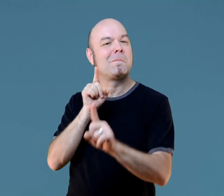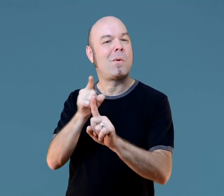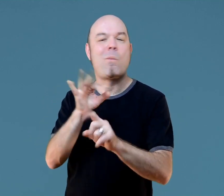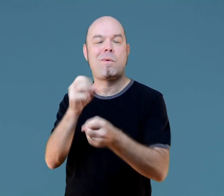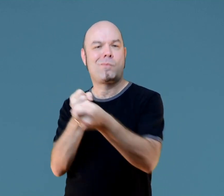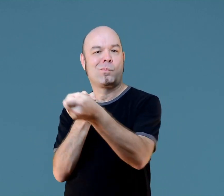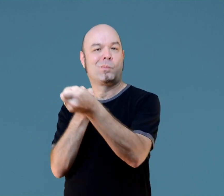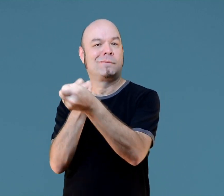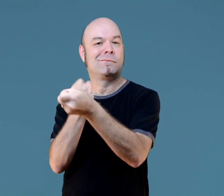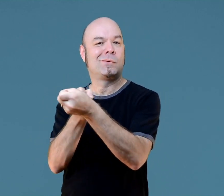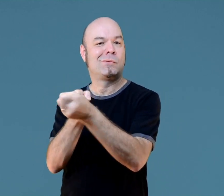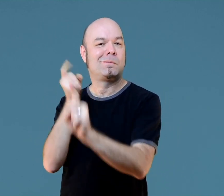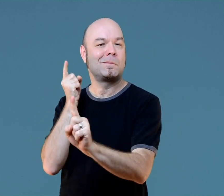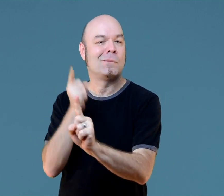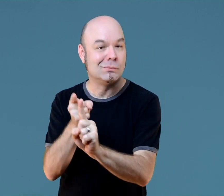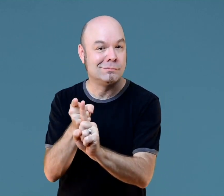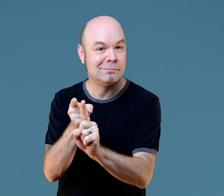or you can sign it like this.